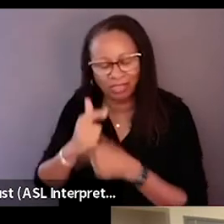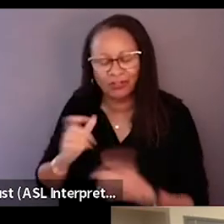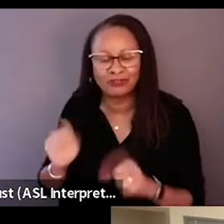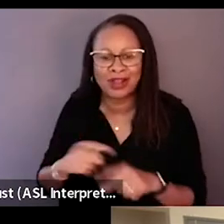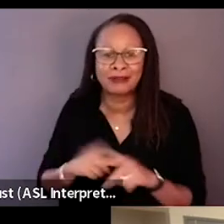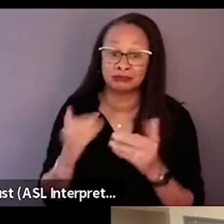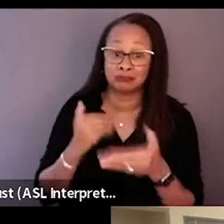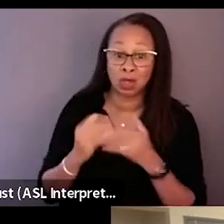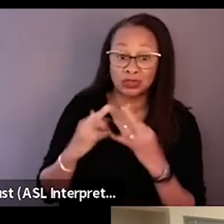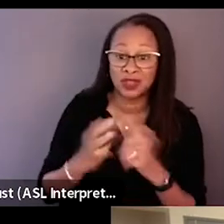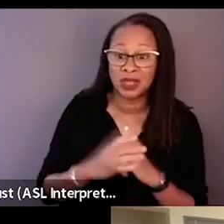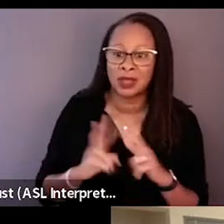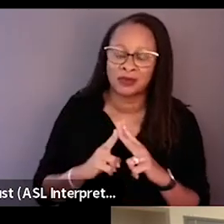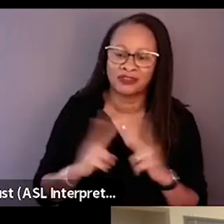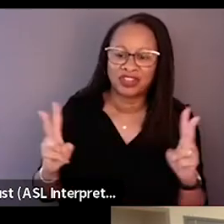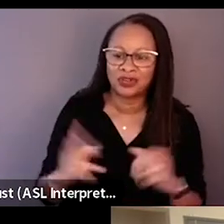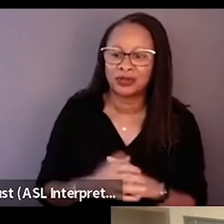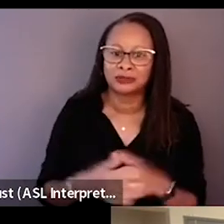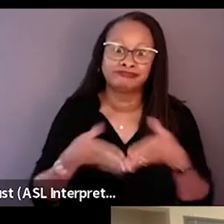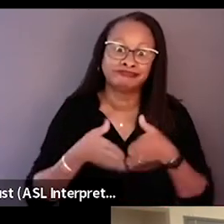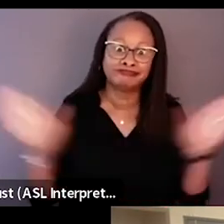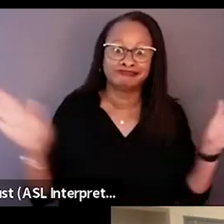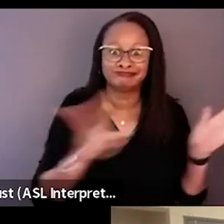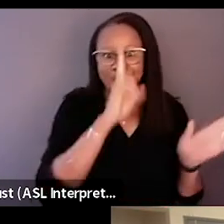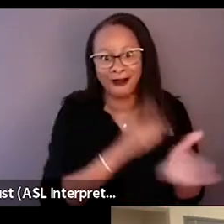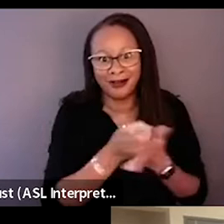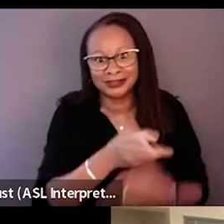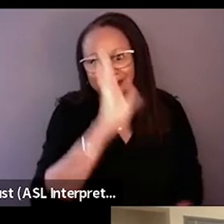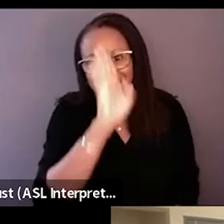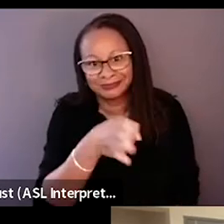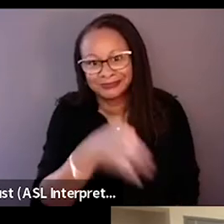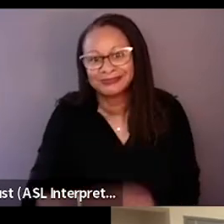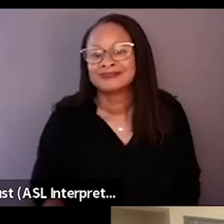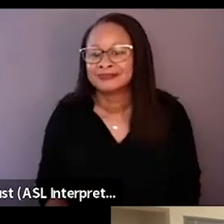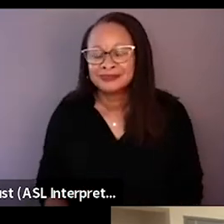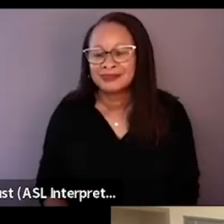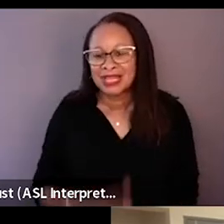so we're just very open and honest and there's no... It's not like there was a camera there,